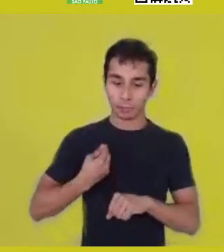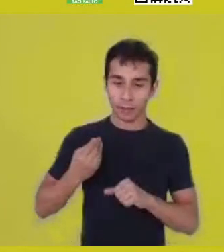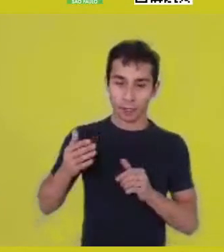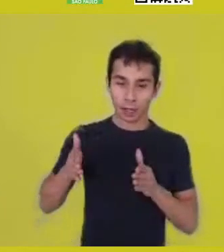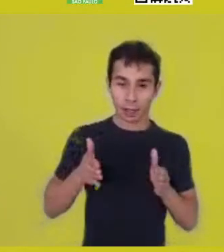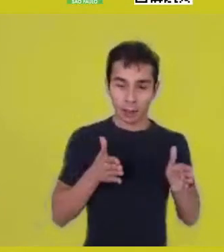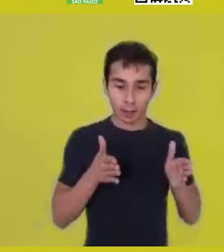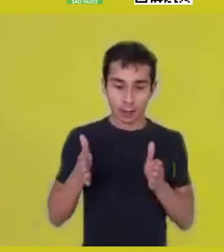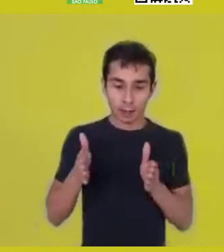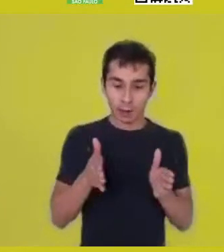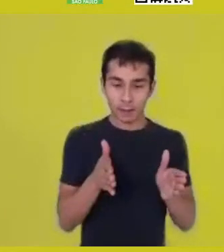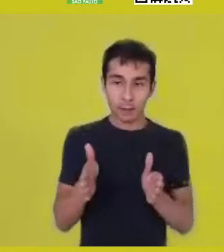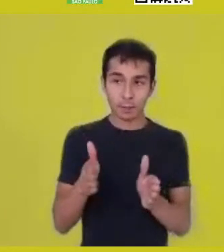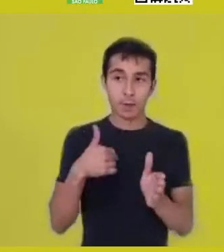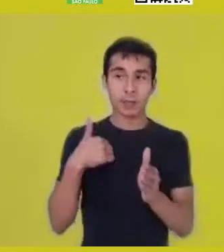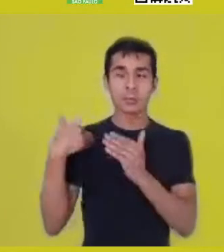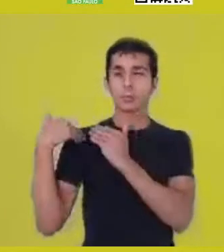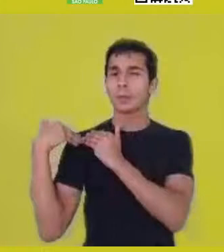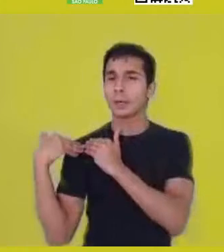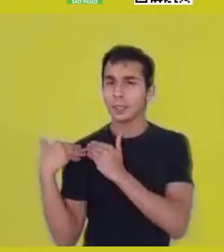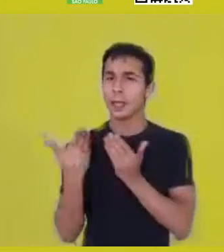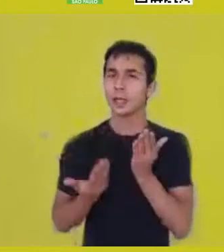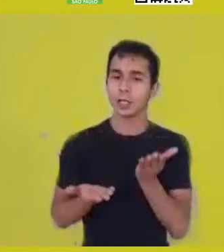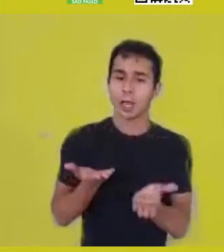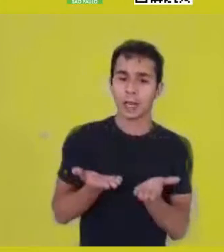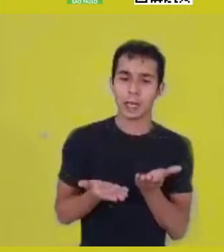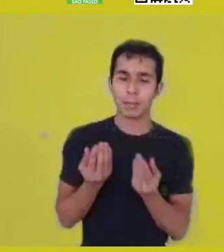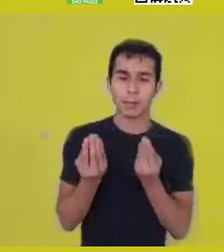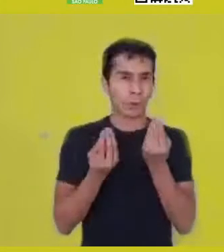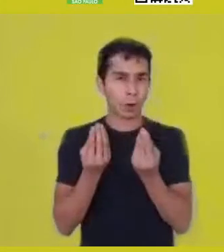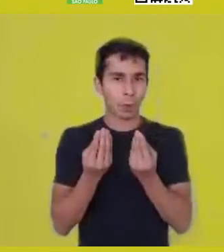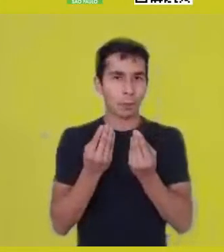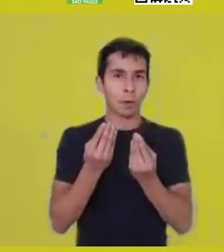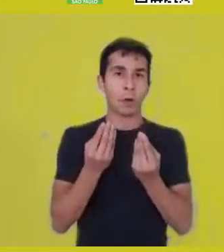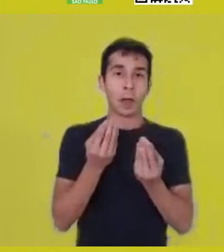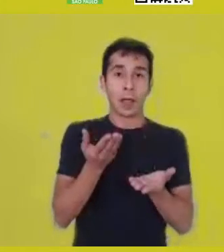maintaining a material and spiritual balance,